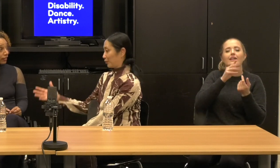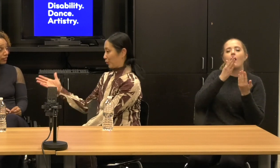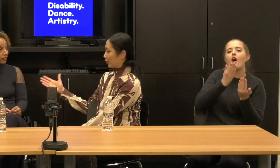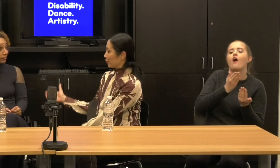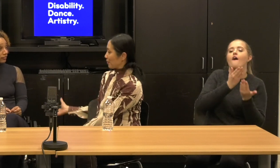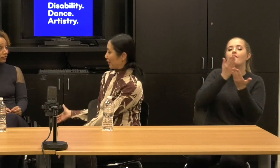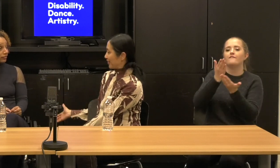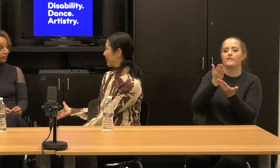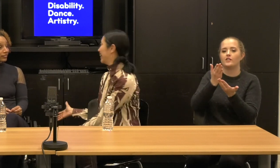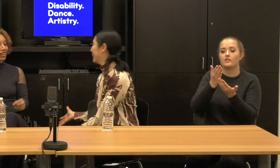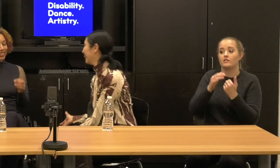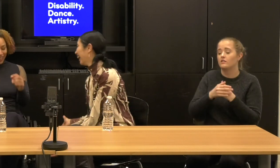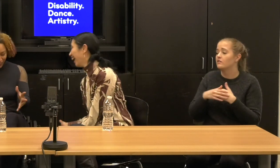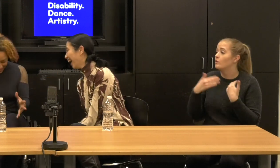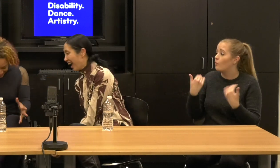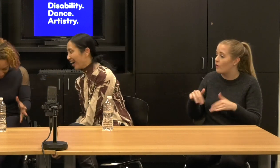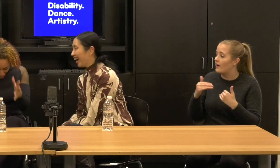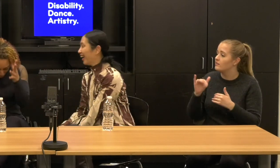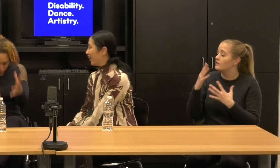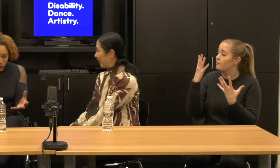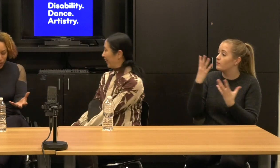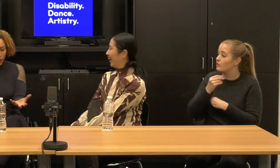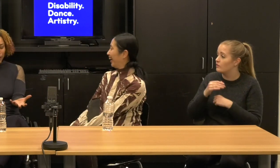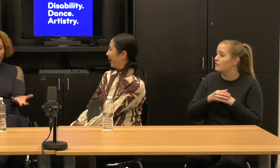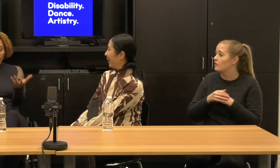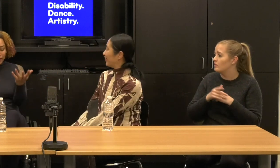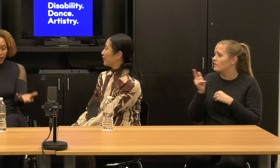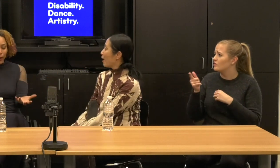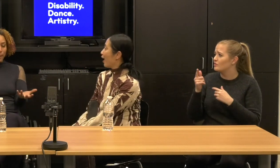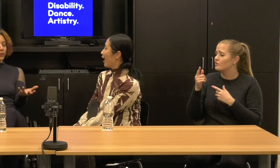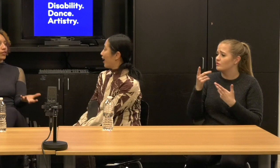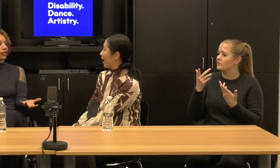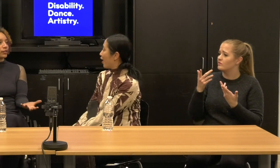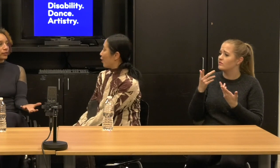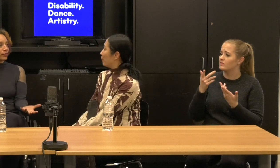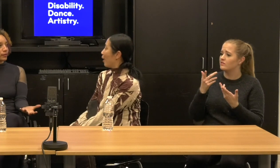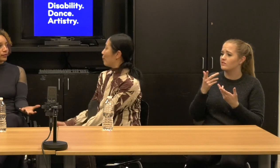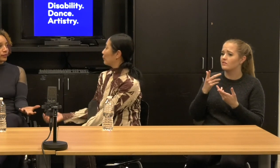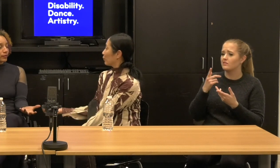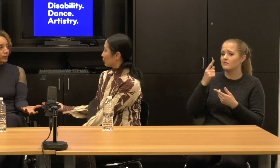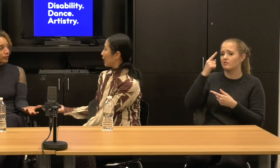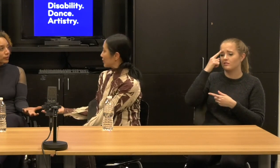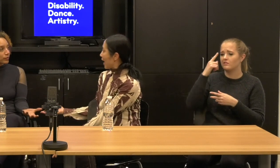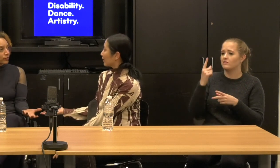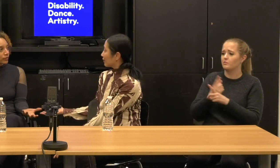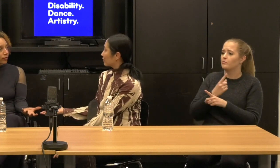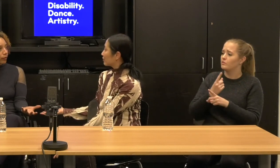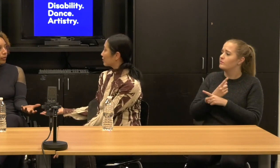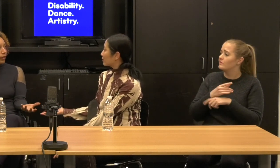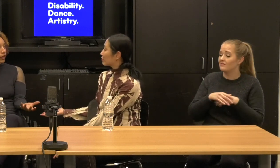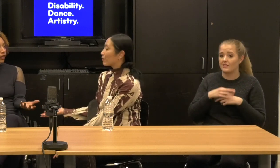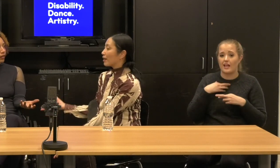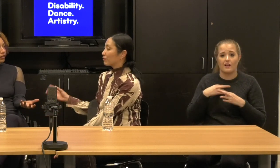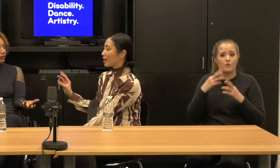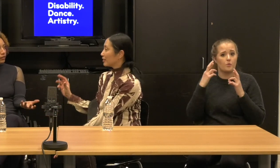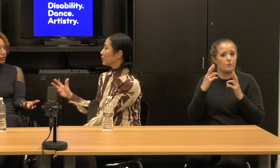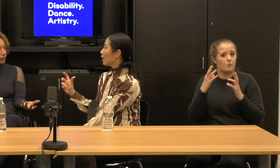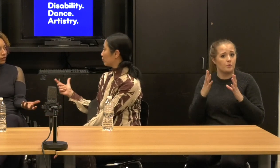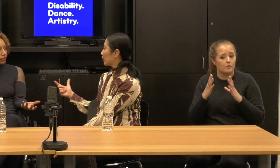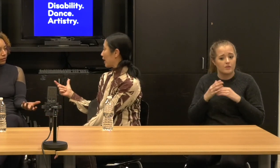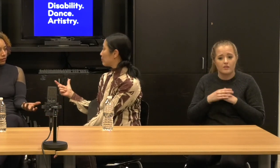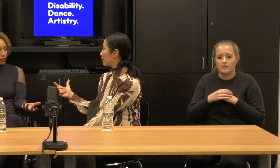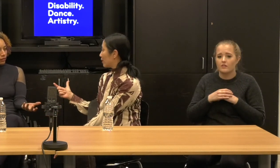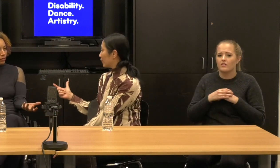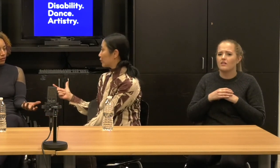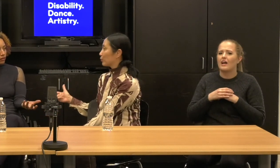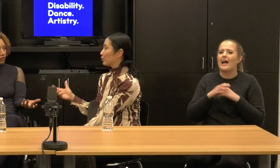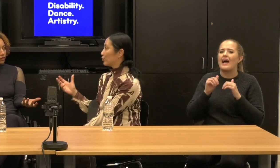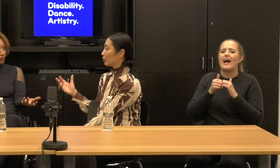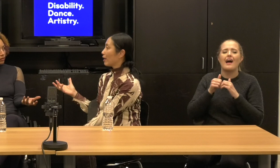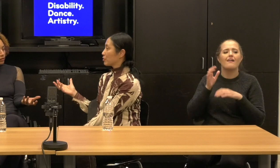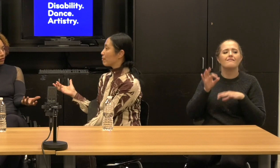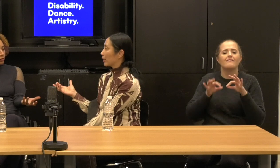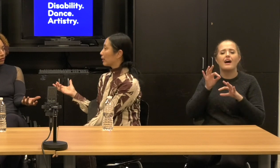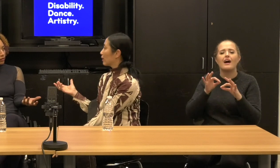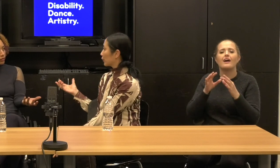You're in the right way.So finding your own vocabulary so you don't have to make another